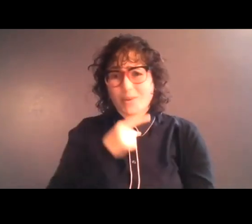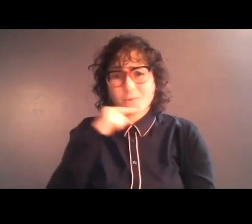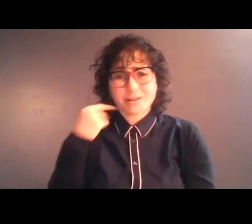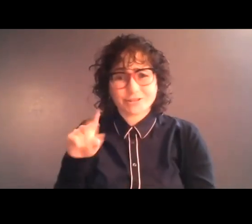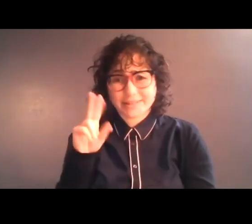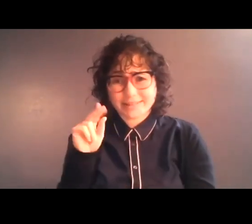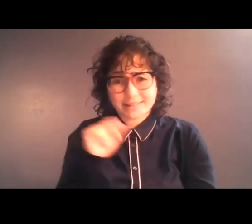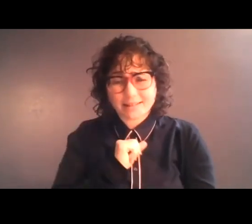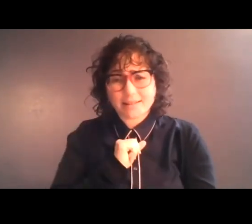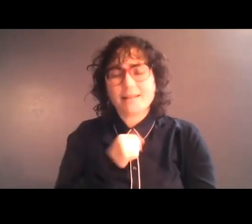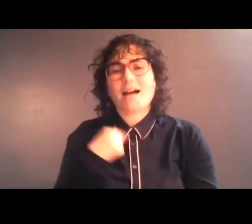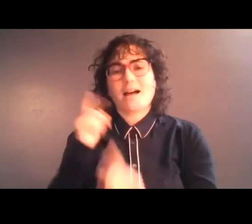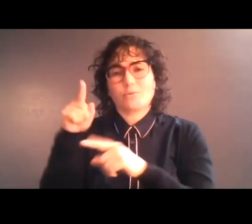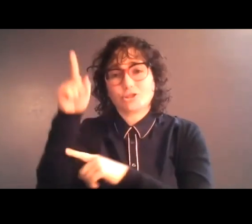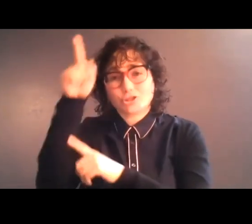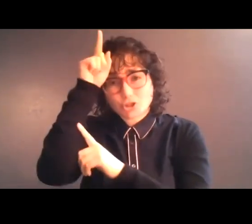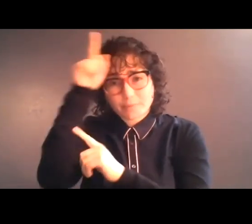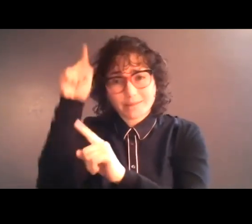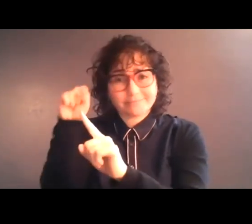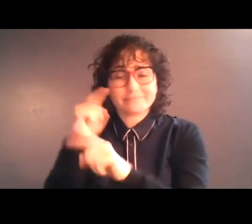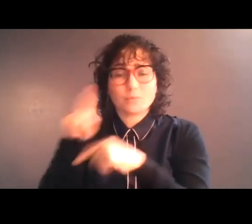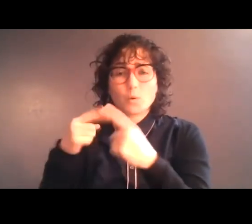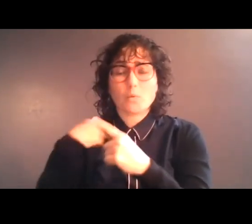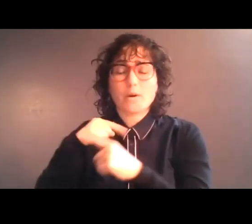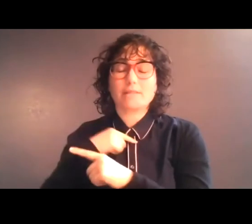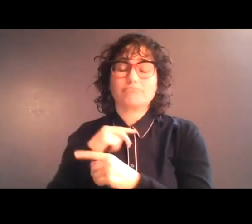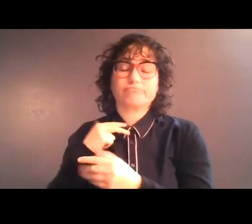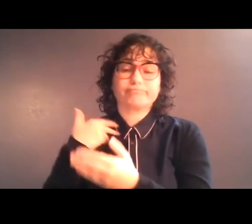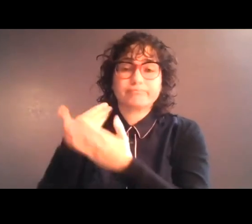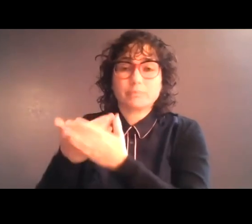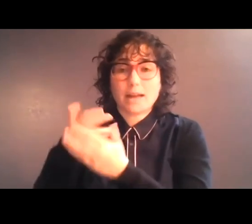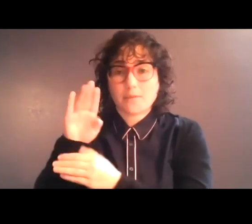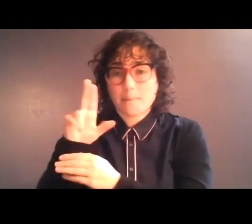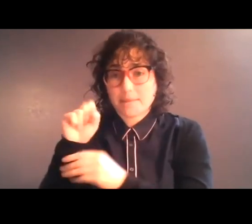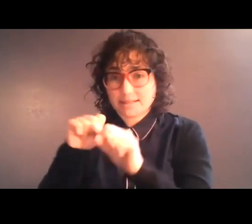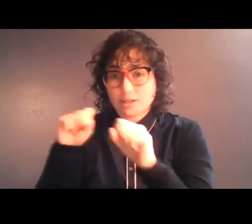I was in Germany, when we pulled up to the bus station in the van. Someone had taken